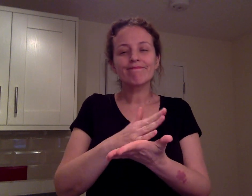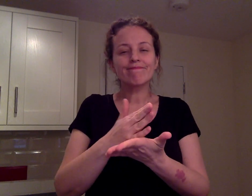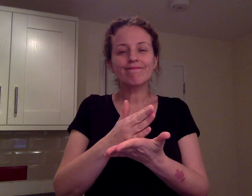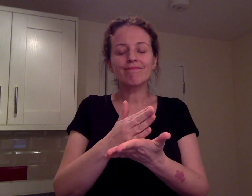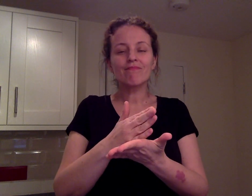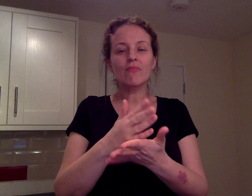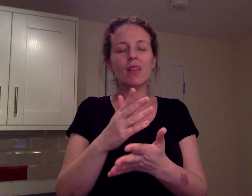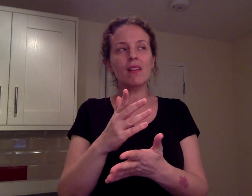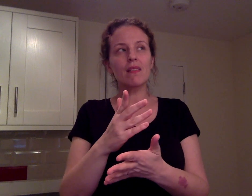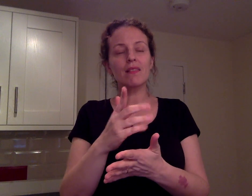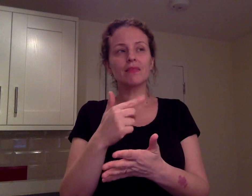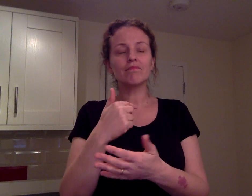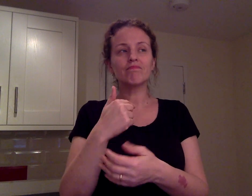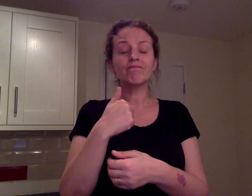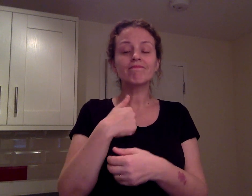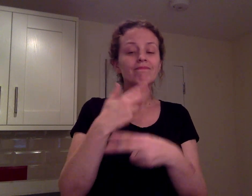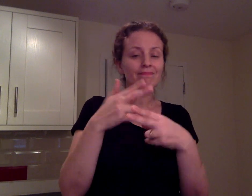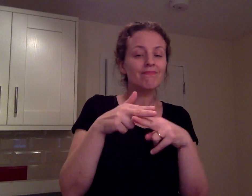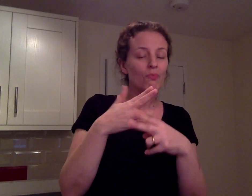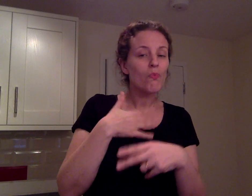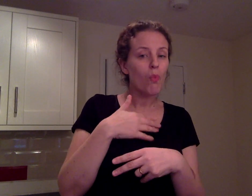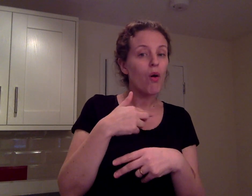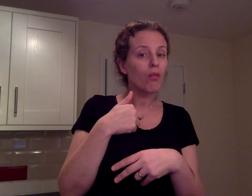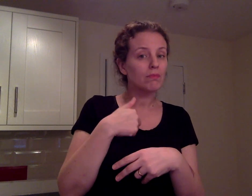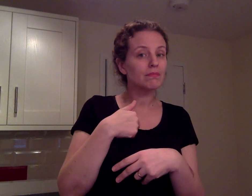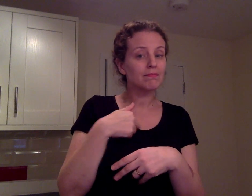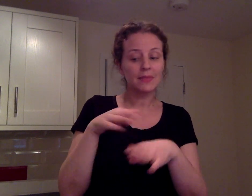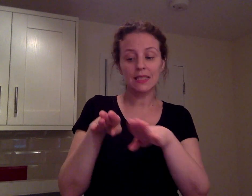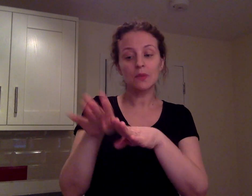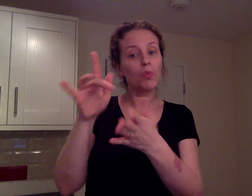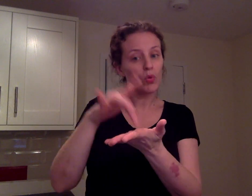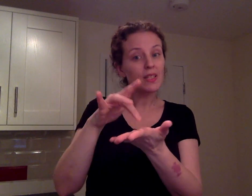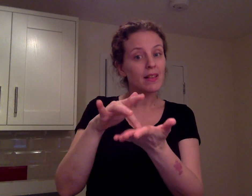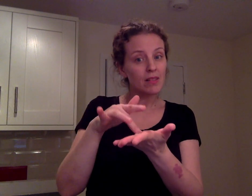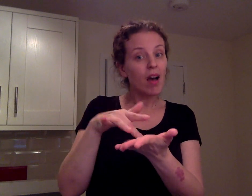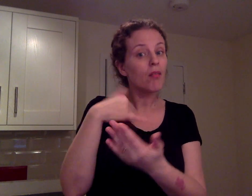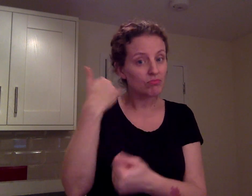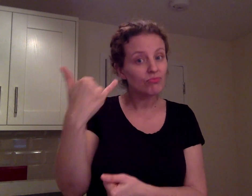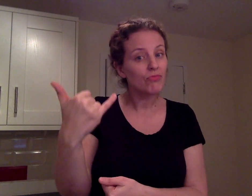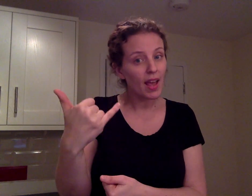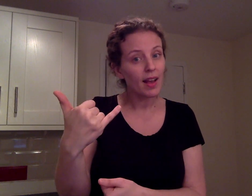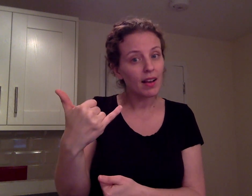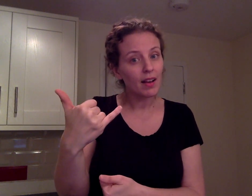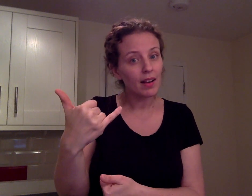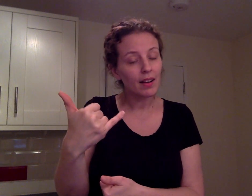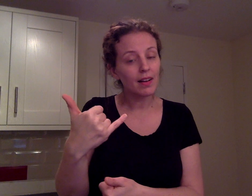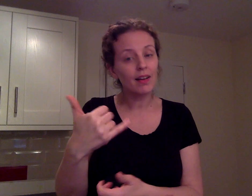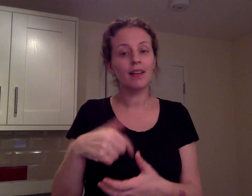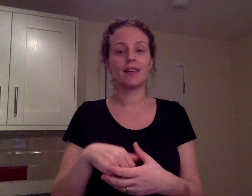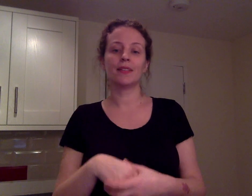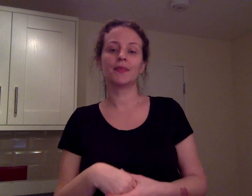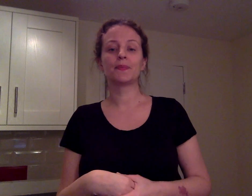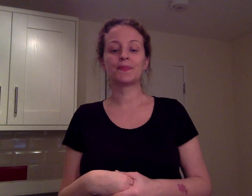Not sure, if you want sports centre me phone?